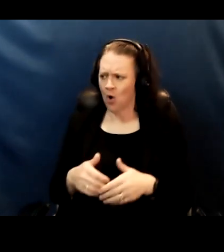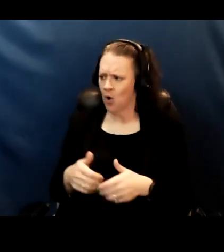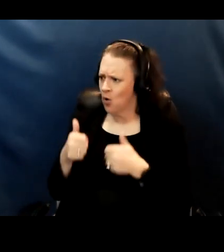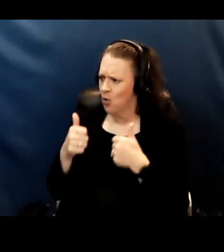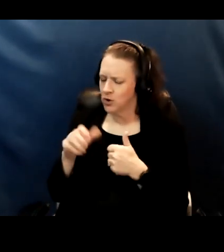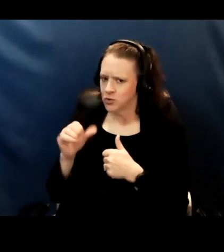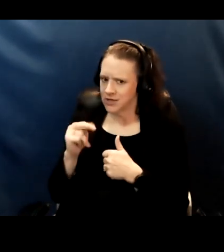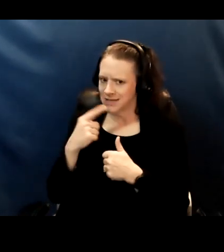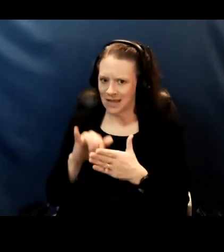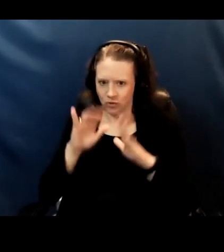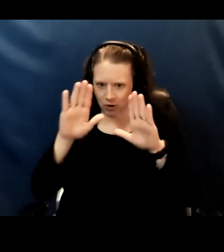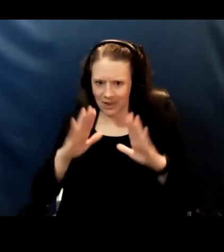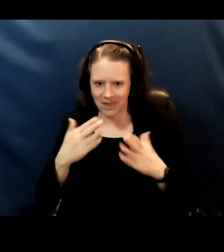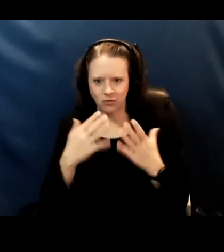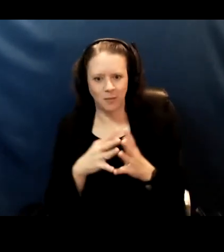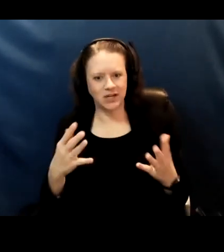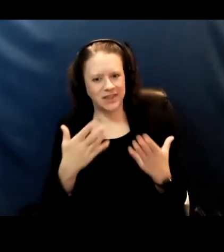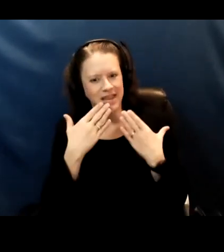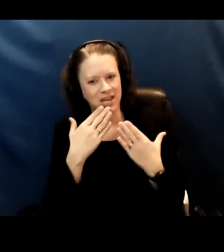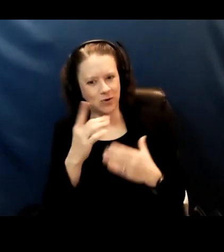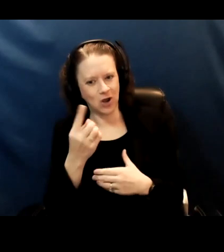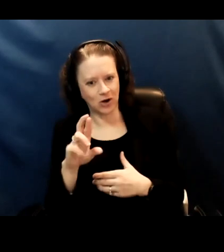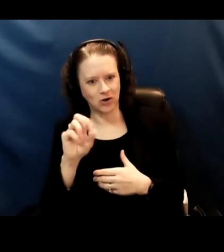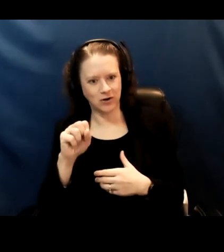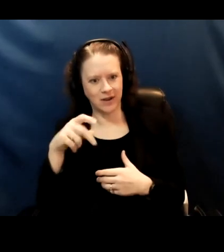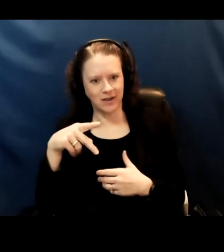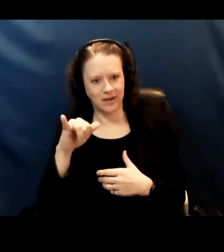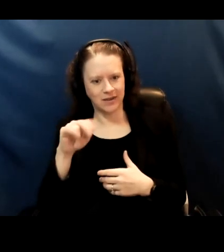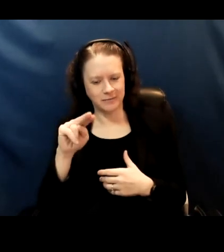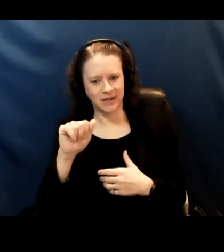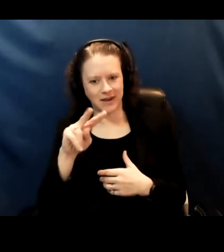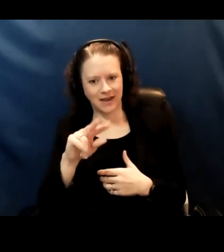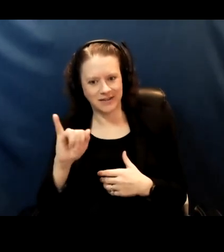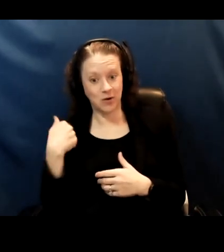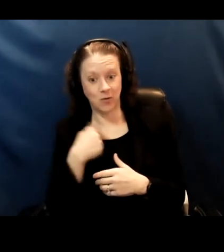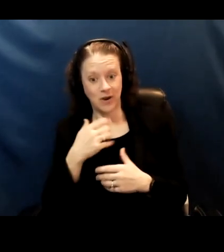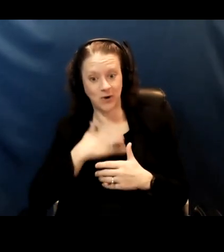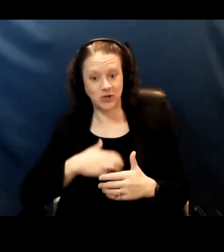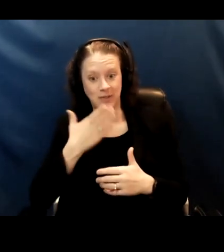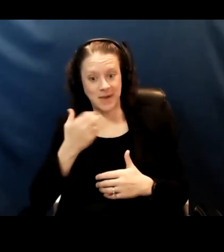So thank you, Dr. Spinazzi we wish you the best of luck with your imminent birth. Thank you.